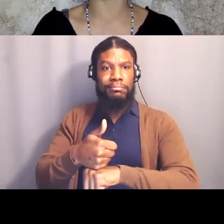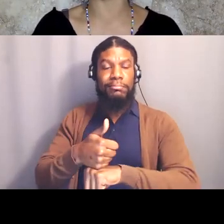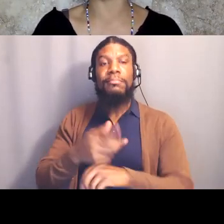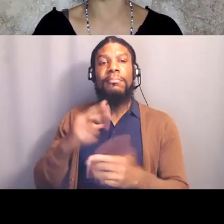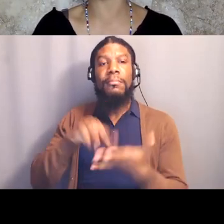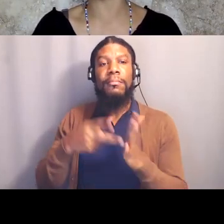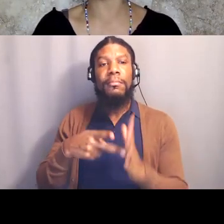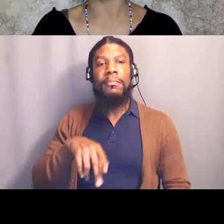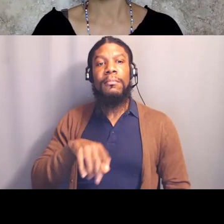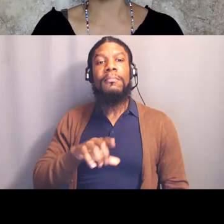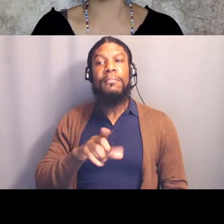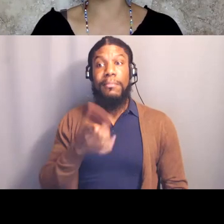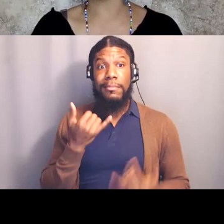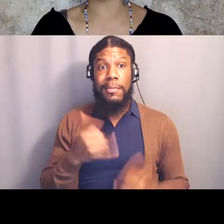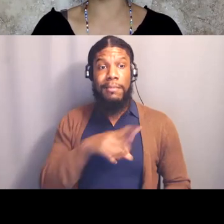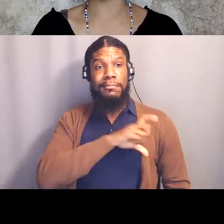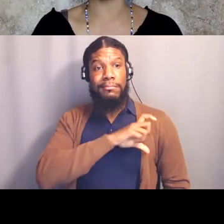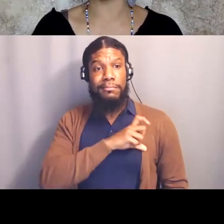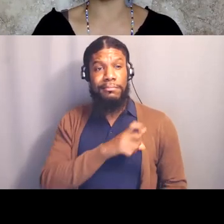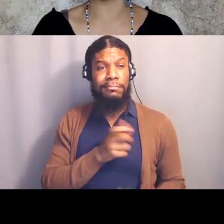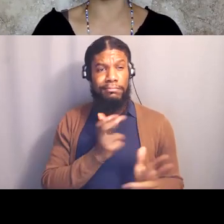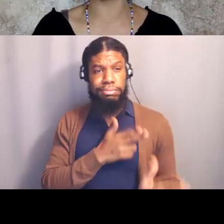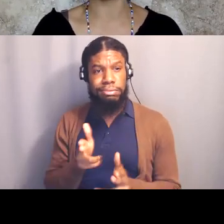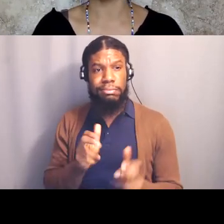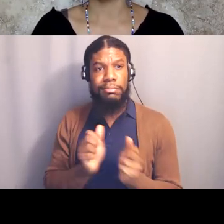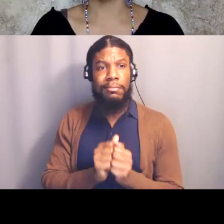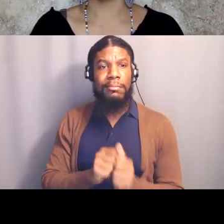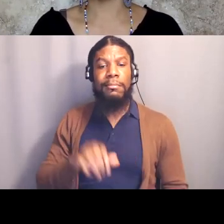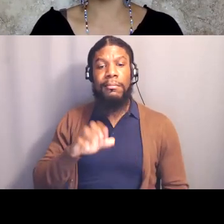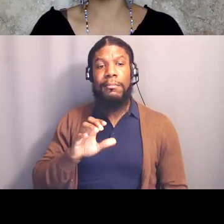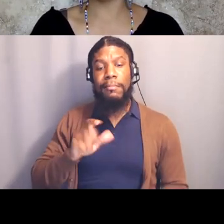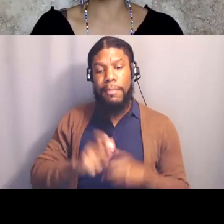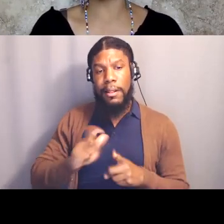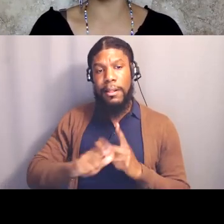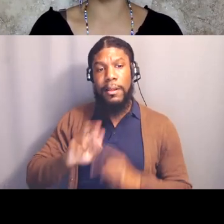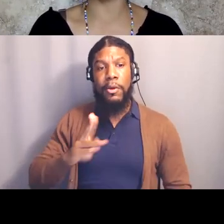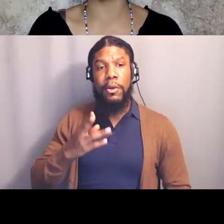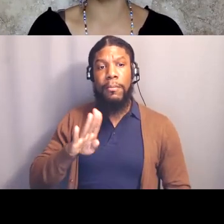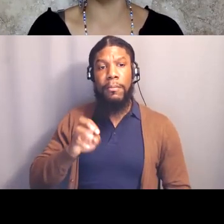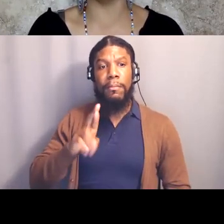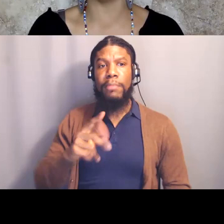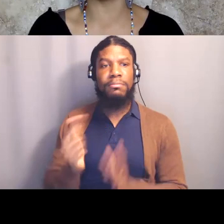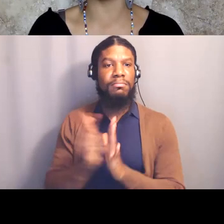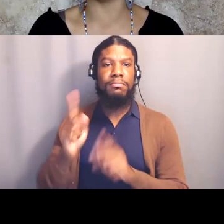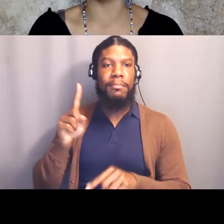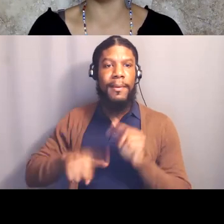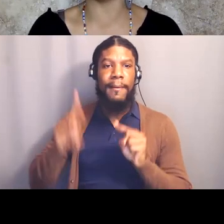of rubber bullets against righteous protestors. And then yesterday, we stood with a young man,